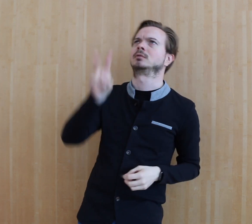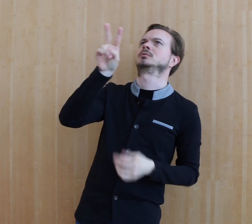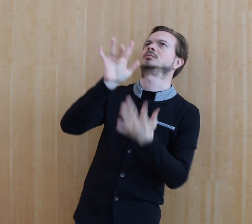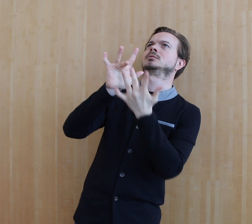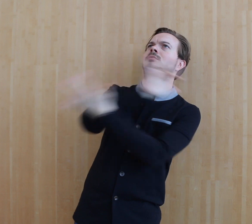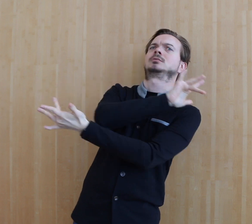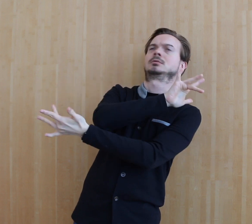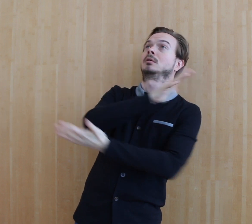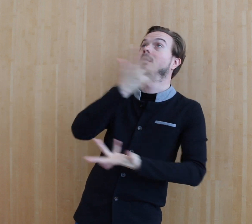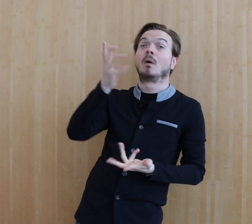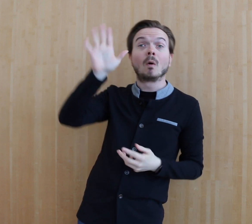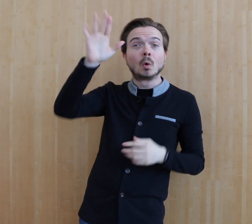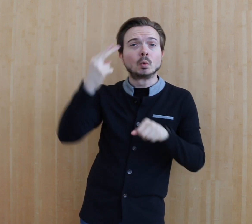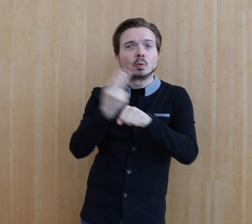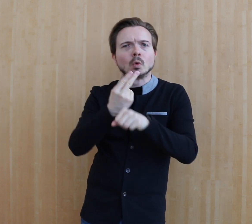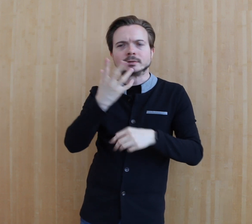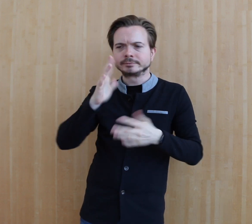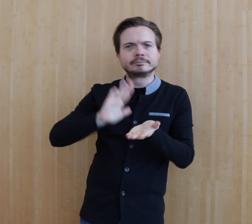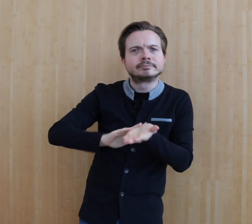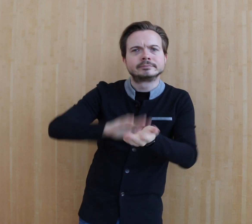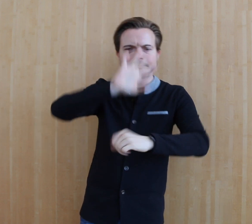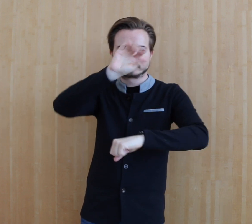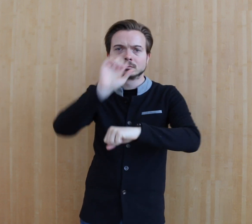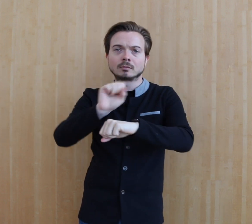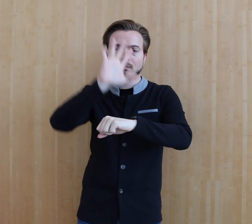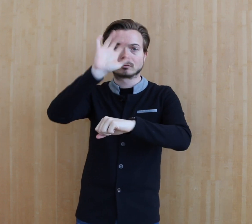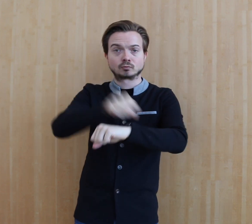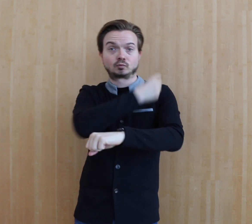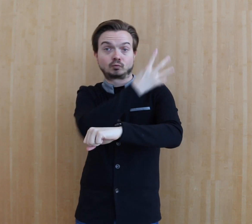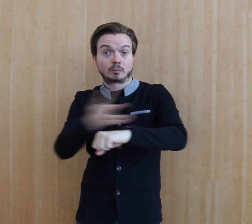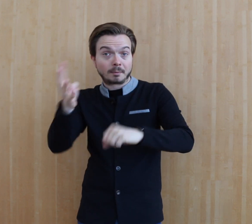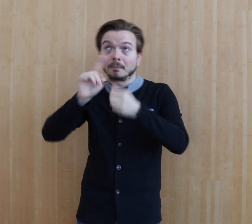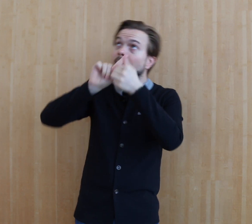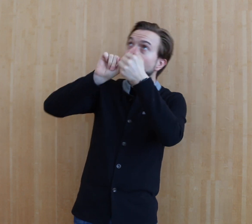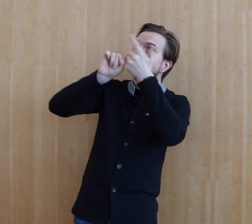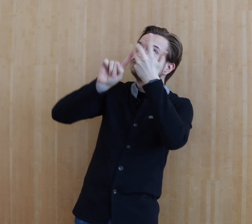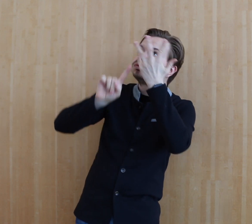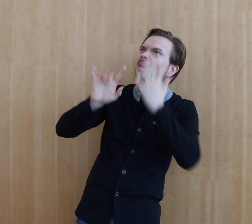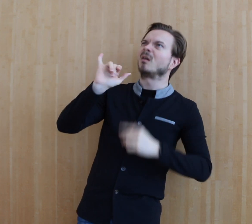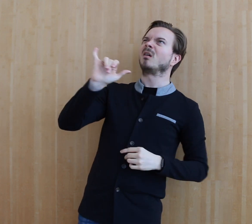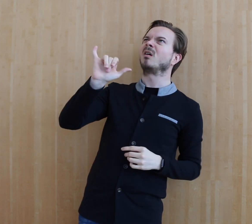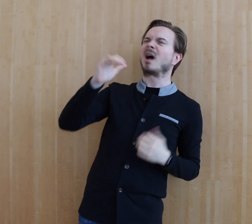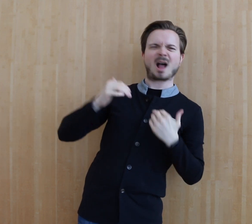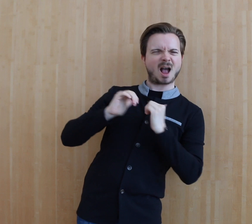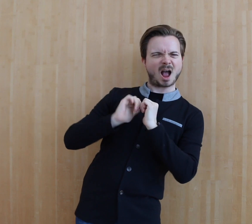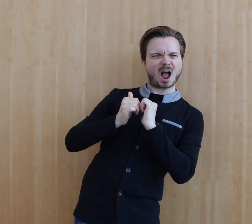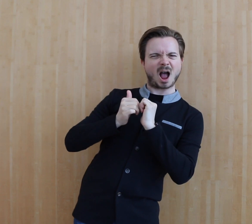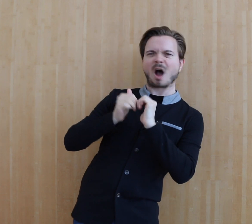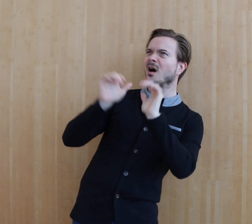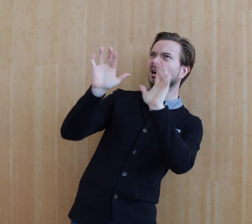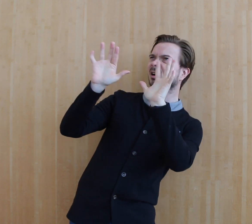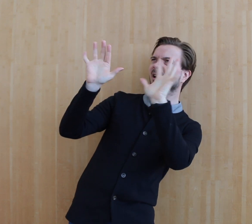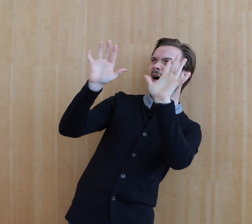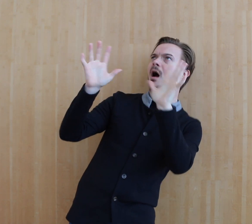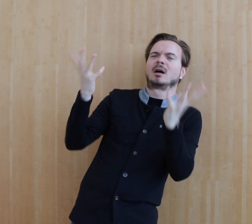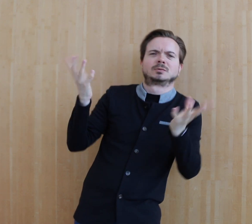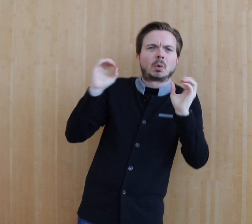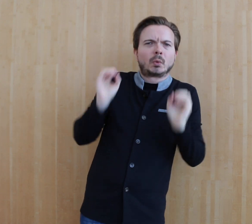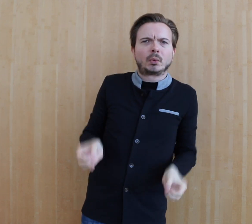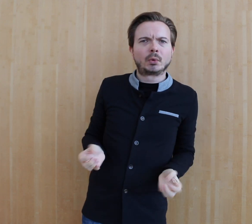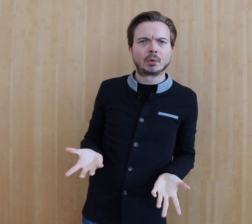The child cannot connect with the communicator in which rhythm, prosody and all of that are probably off.